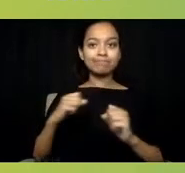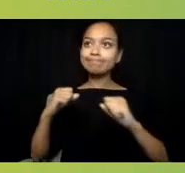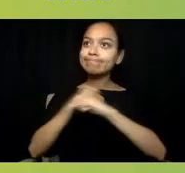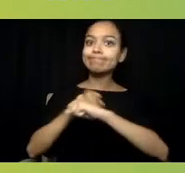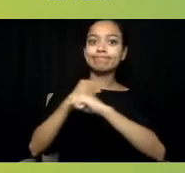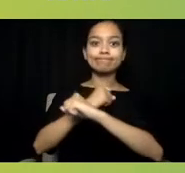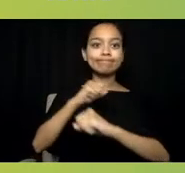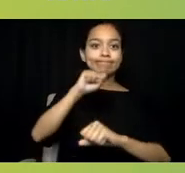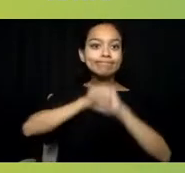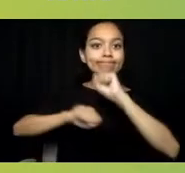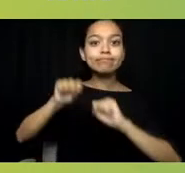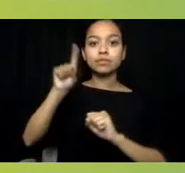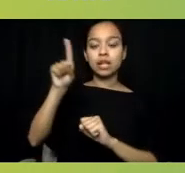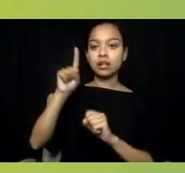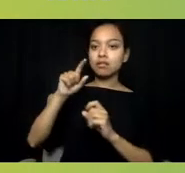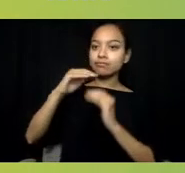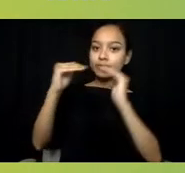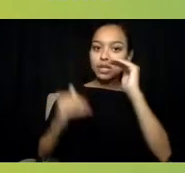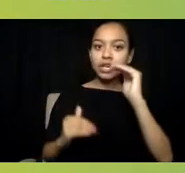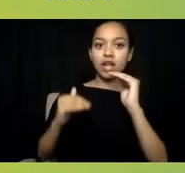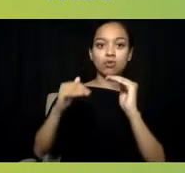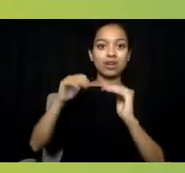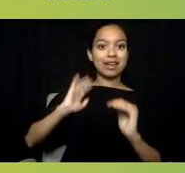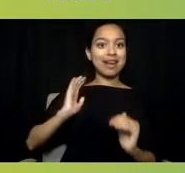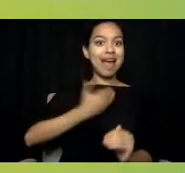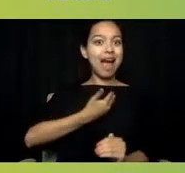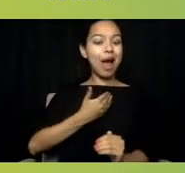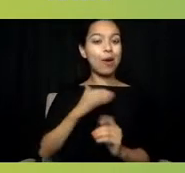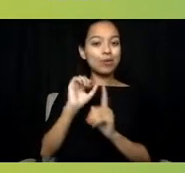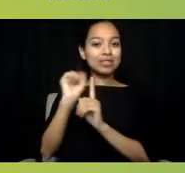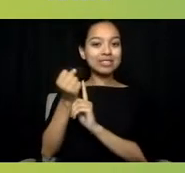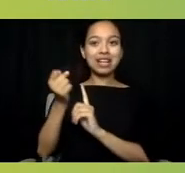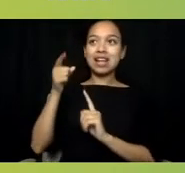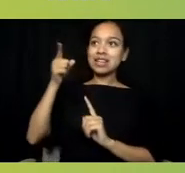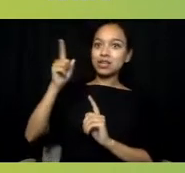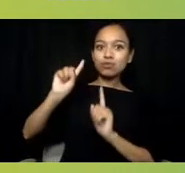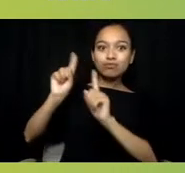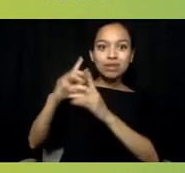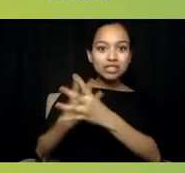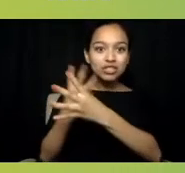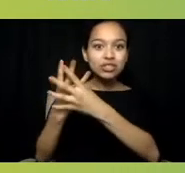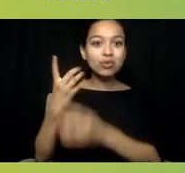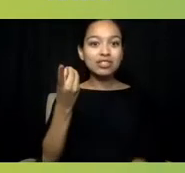I mean, he was jailed with Dr. King, he was one of those students